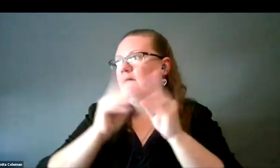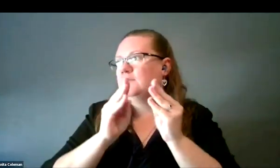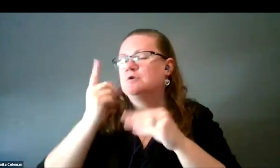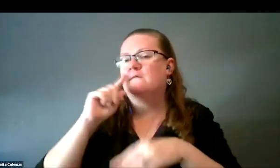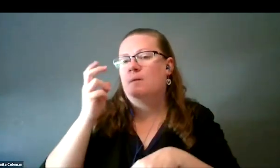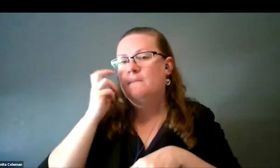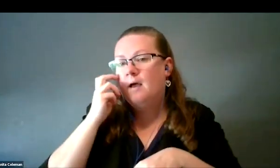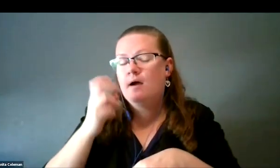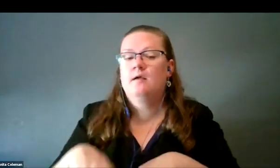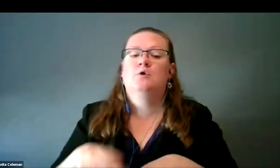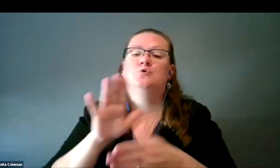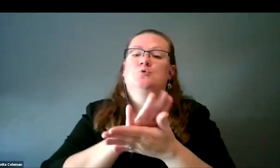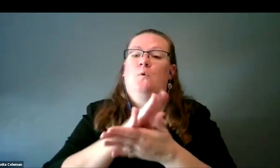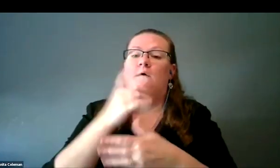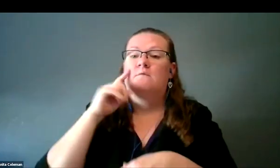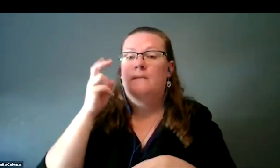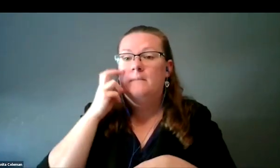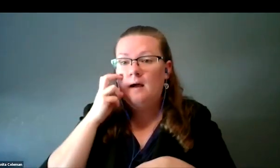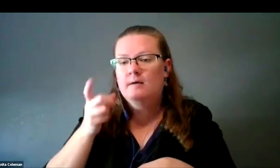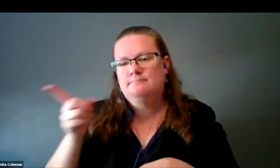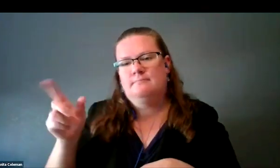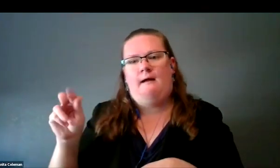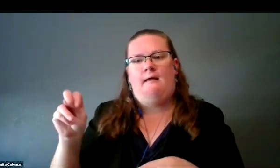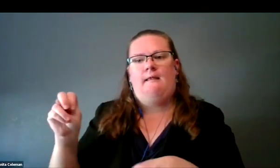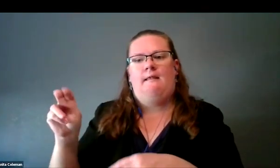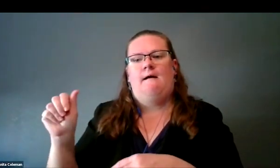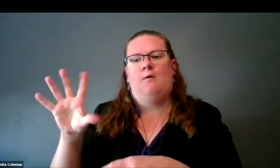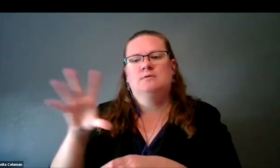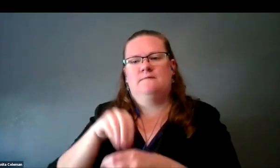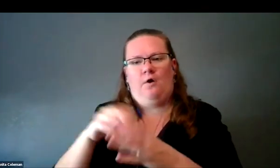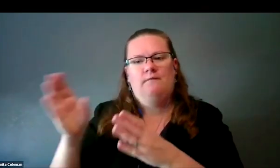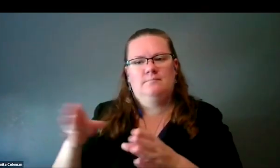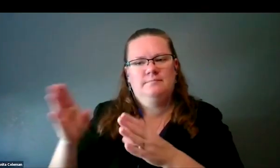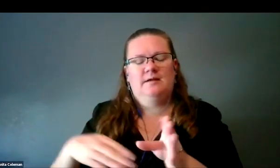which Anna participated in Air & Space, which Anna organized, trade shows.